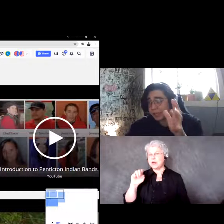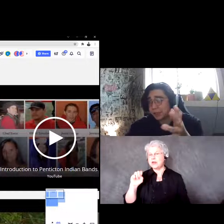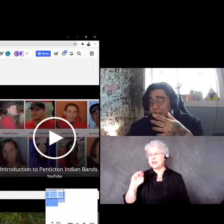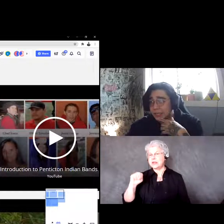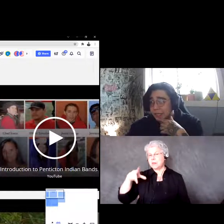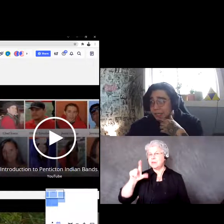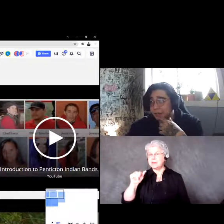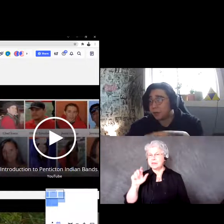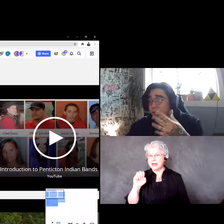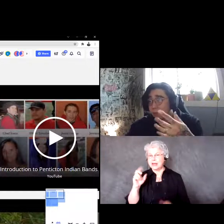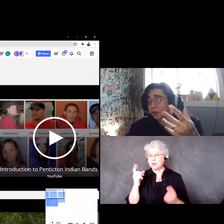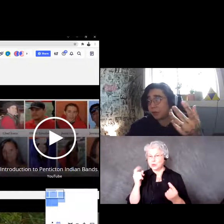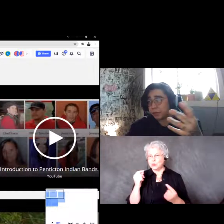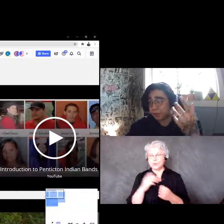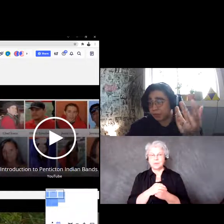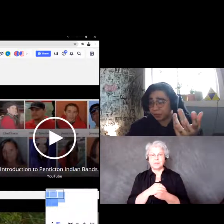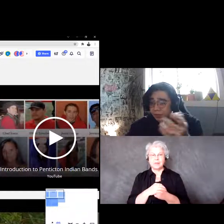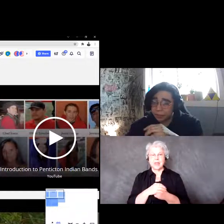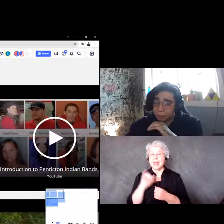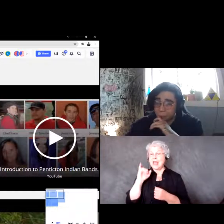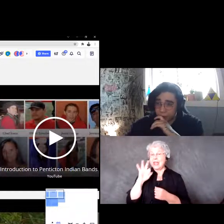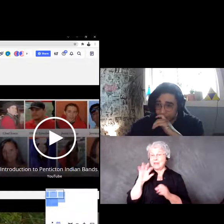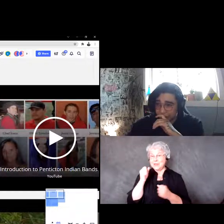one, it says, if you could only eat one food for the rest of your life what would it be?